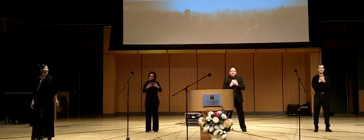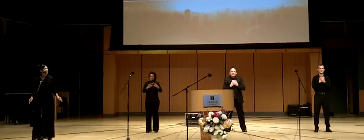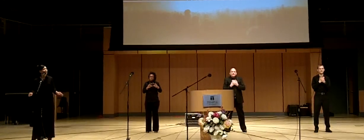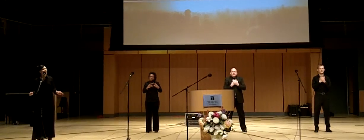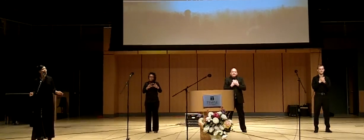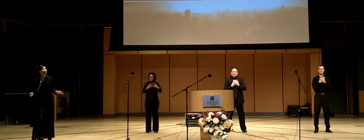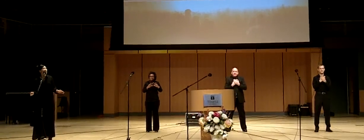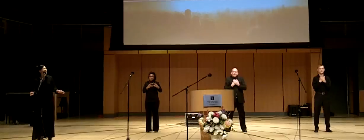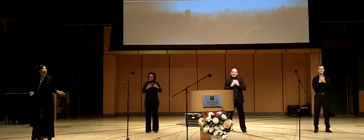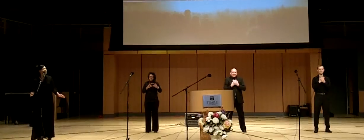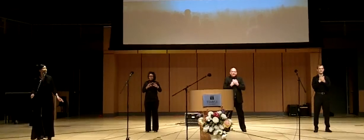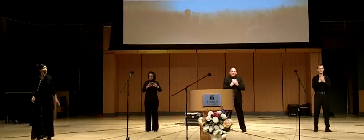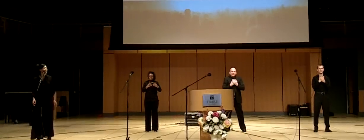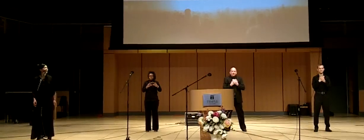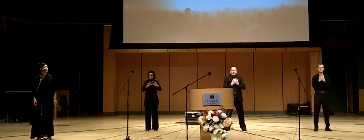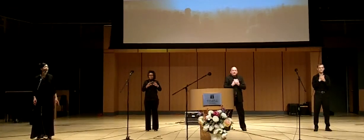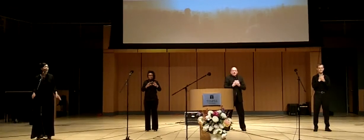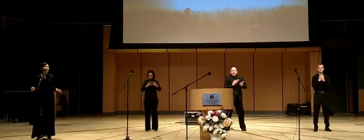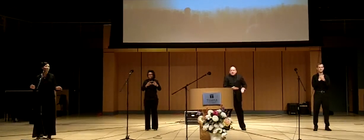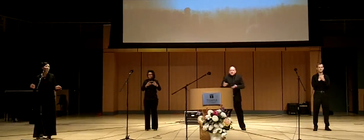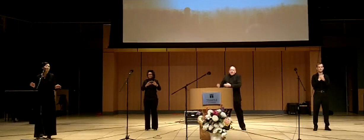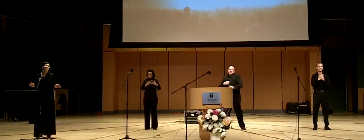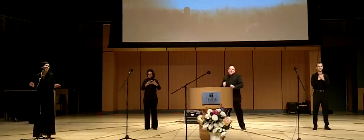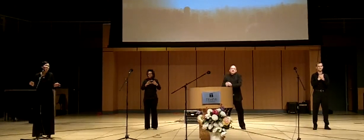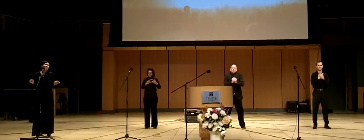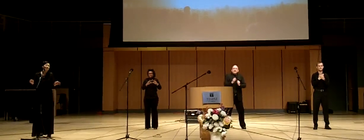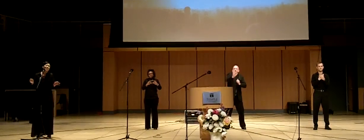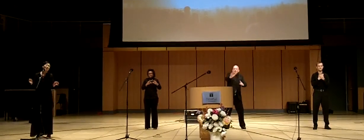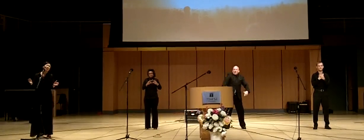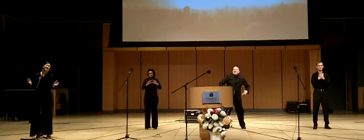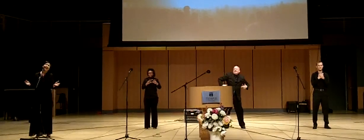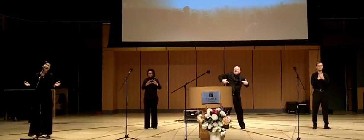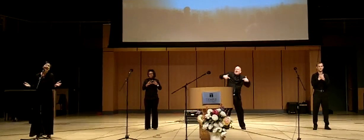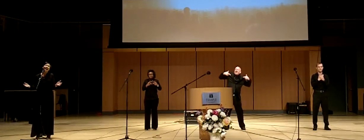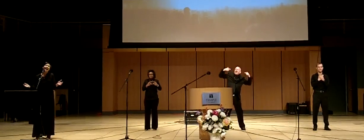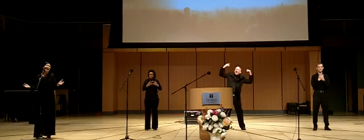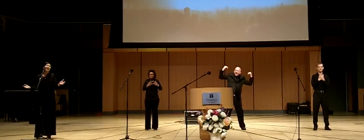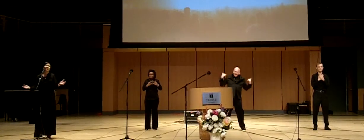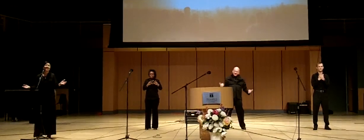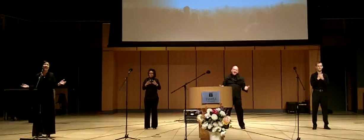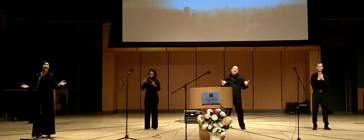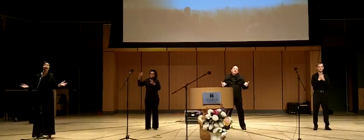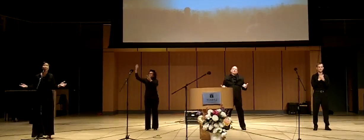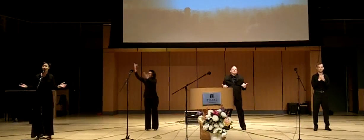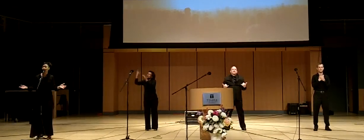serve me, serve me with your life now